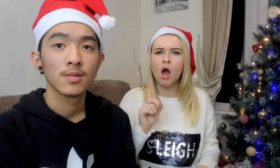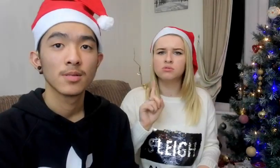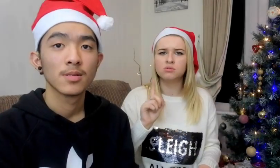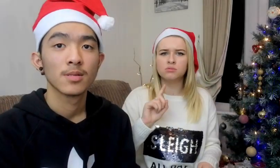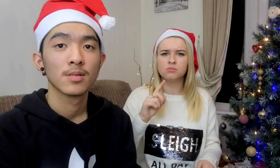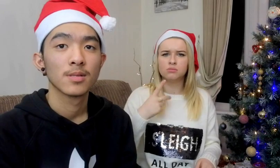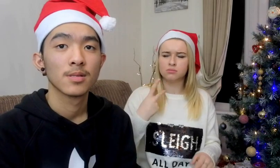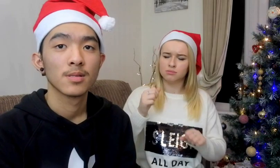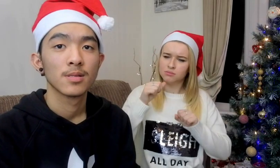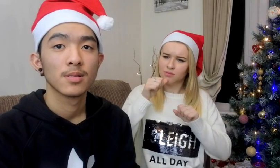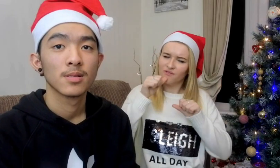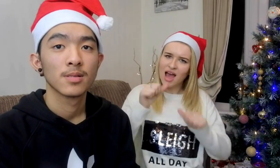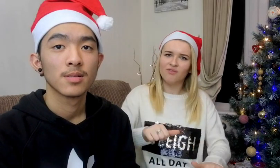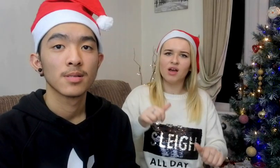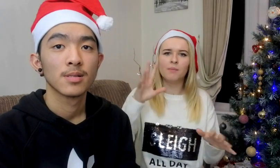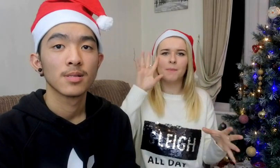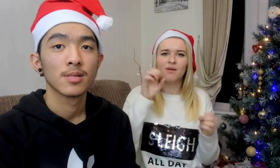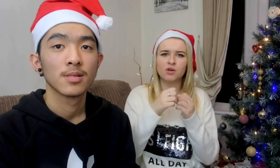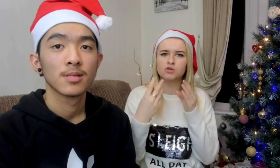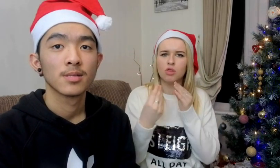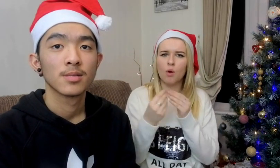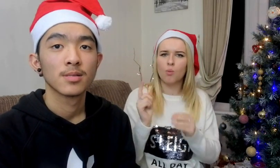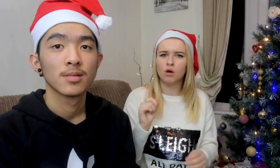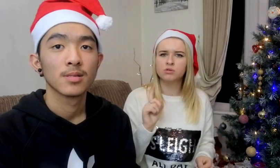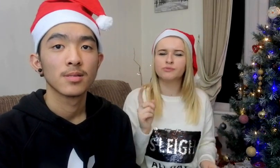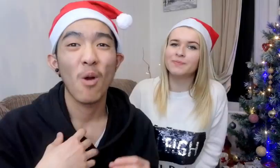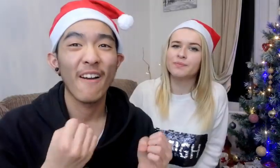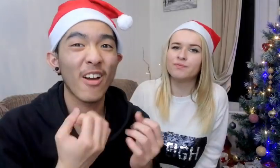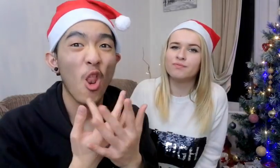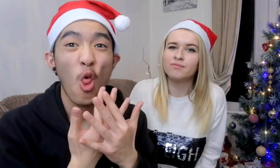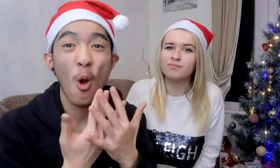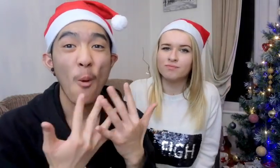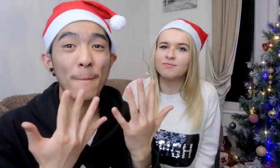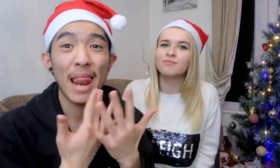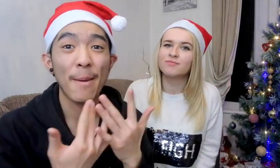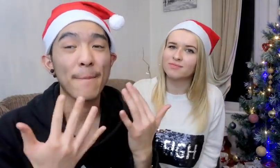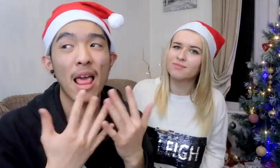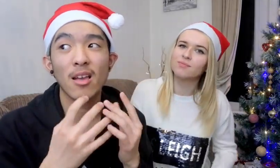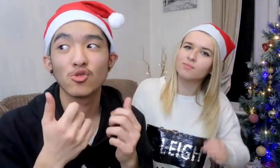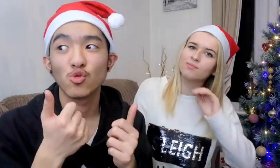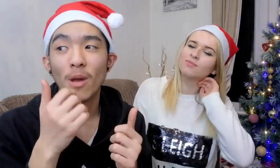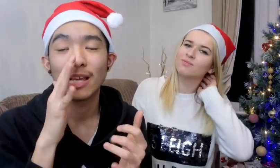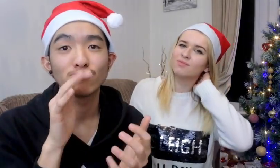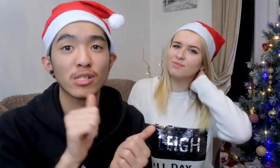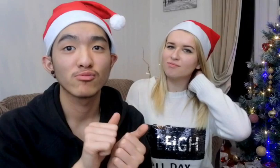What is our favourite memories? We have so many memories together